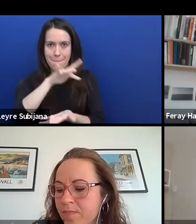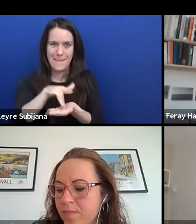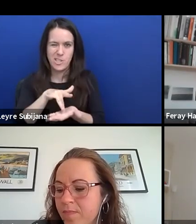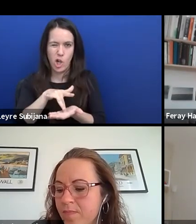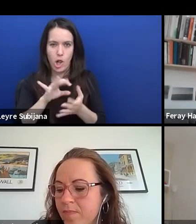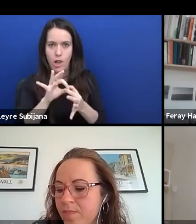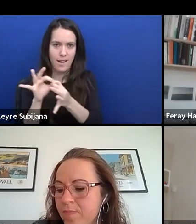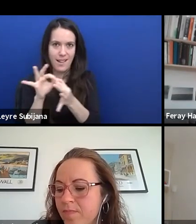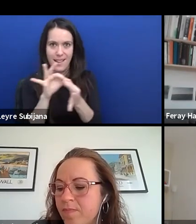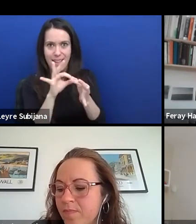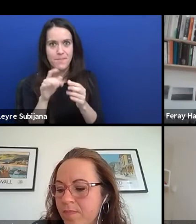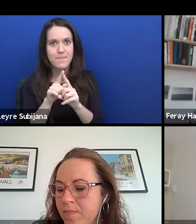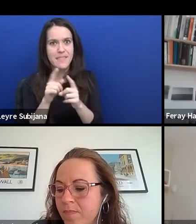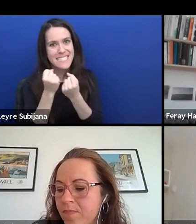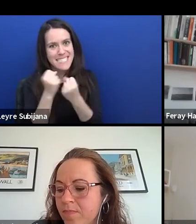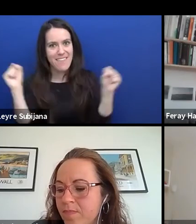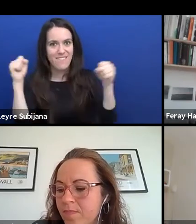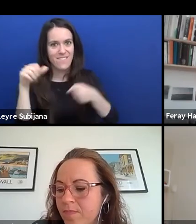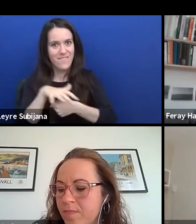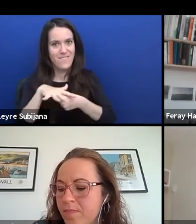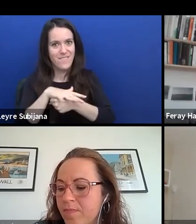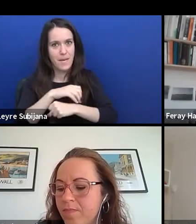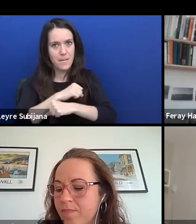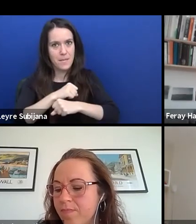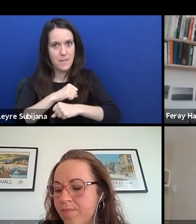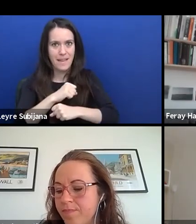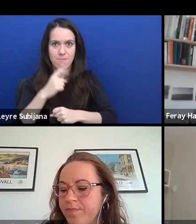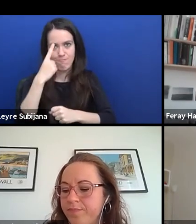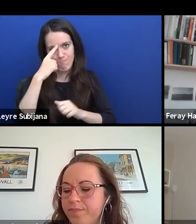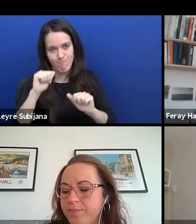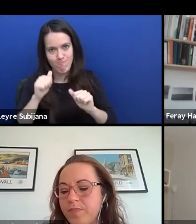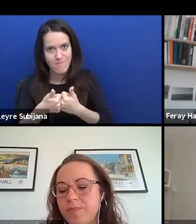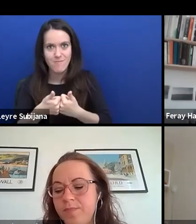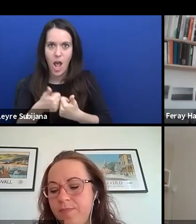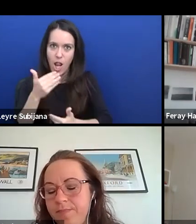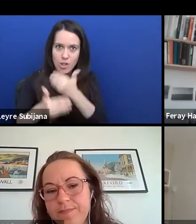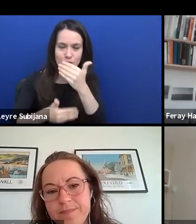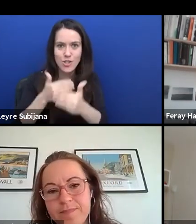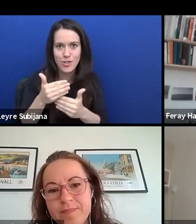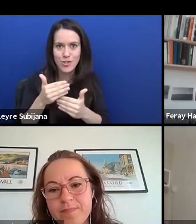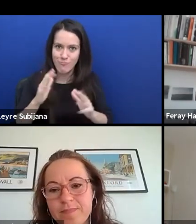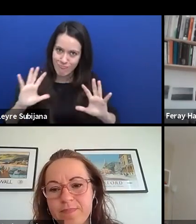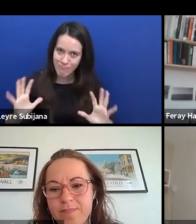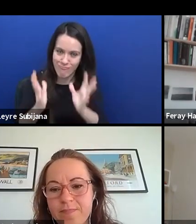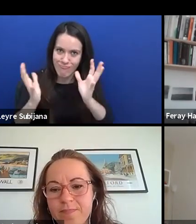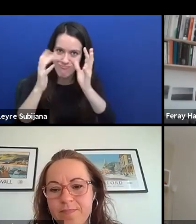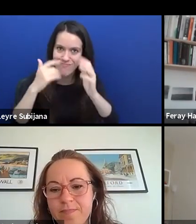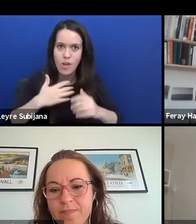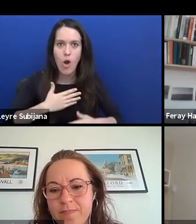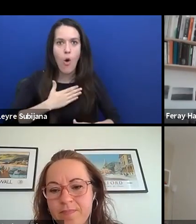a safe place where you get challenges to be a bit pushed out of your comfort zone at the same time